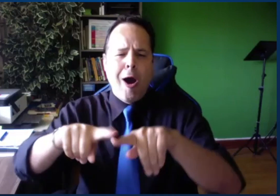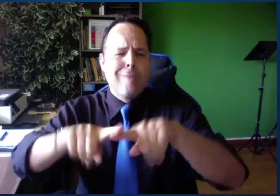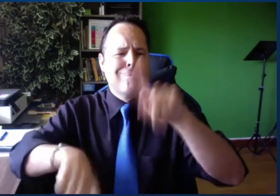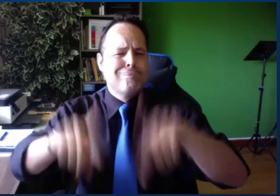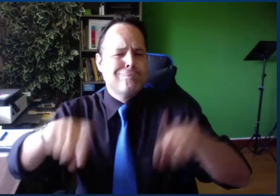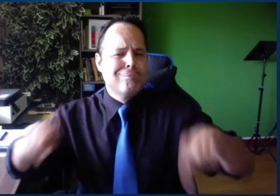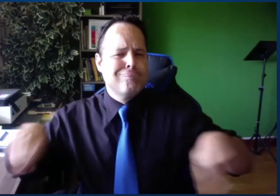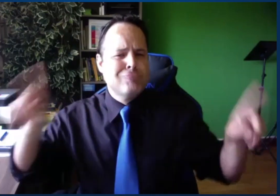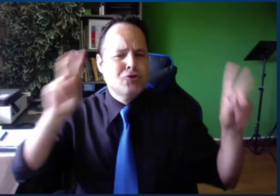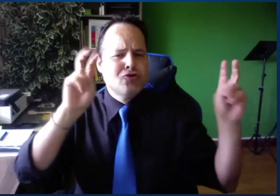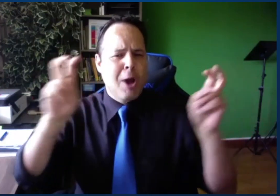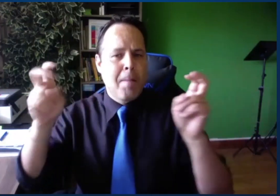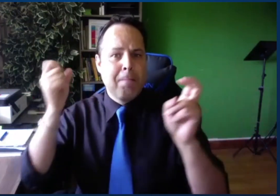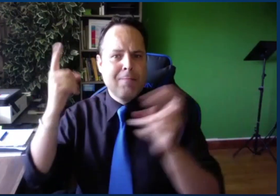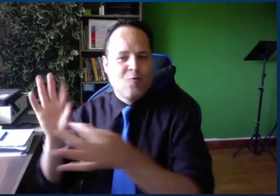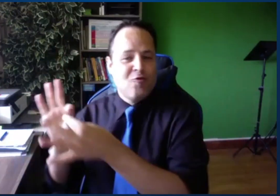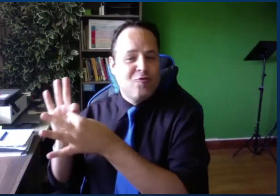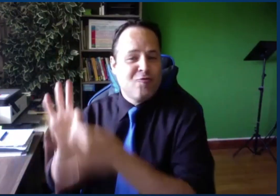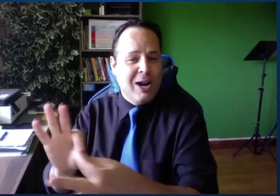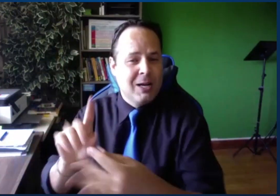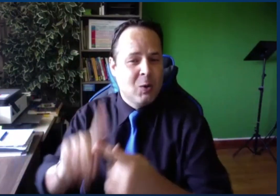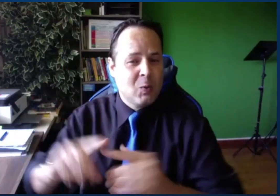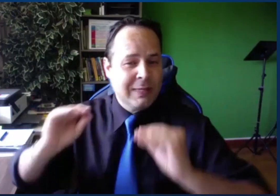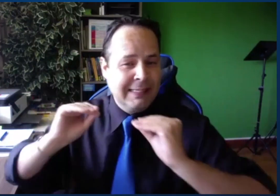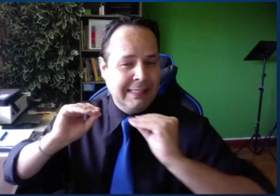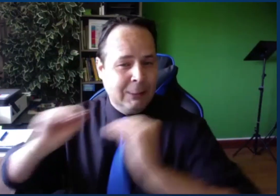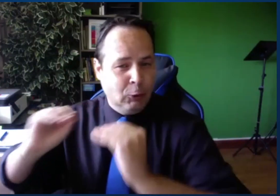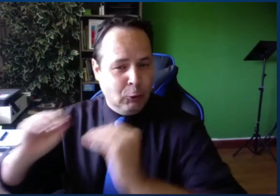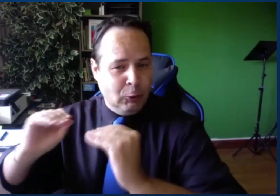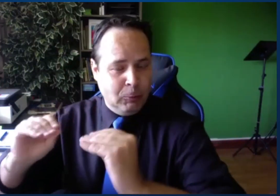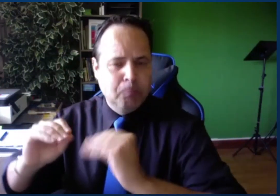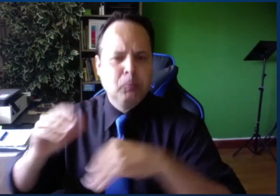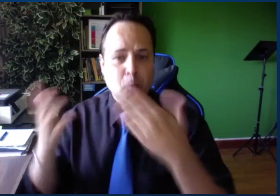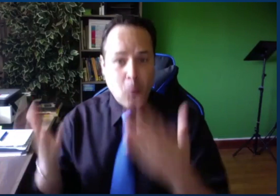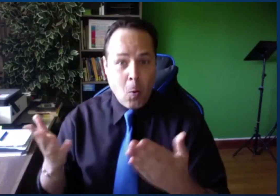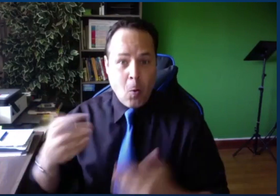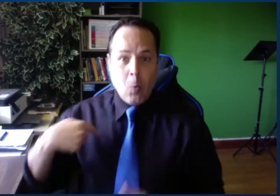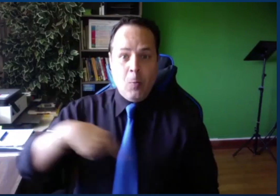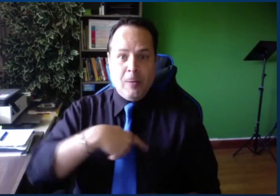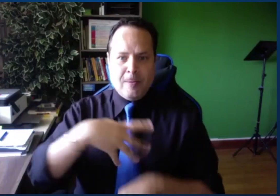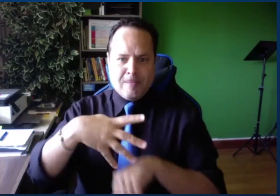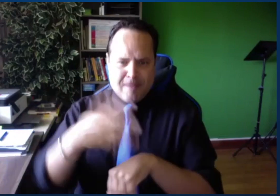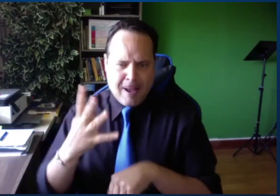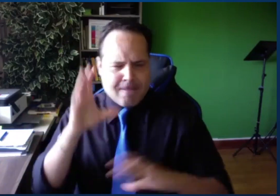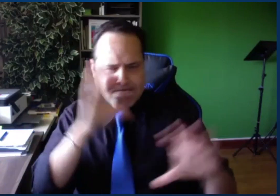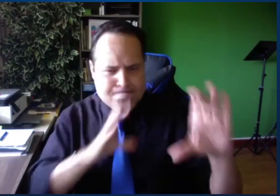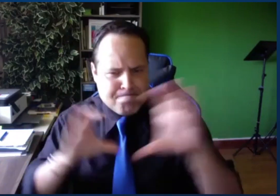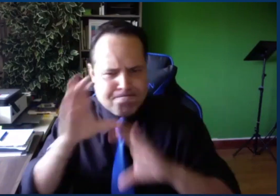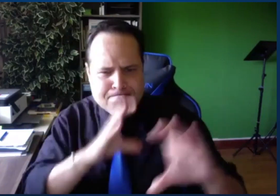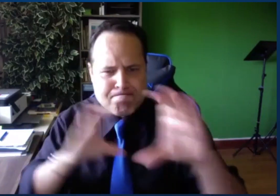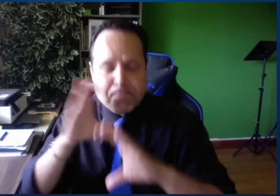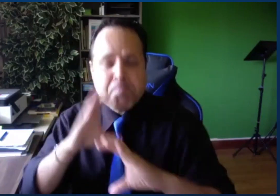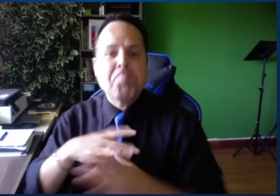development, or PD, on a wide variety of topics having to do with teaching.